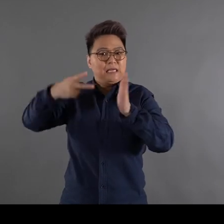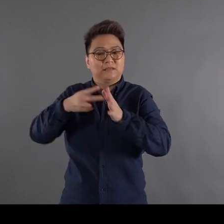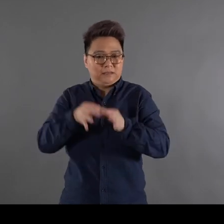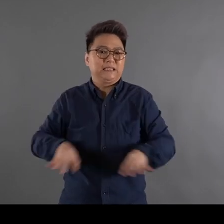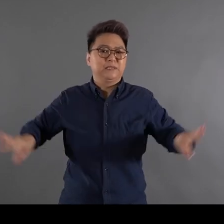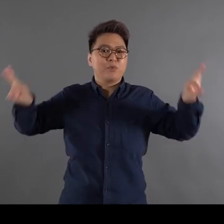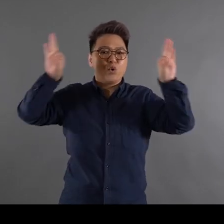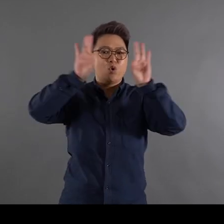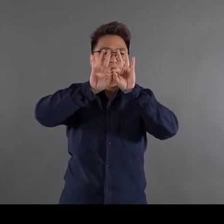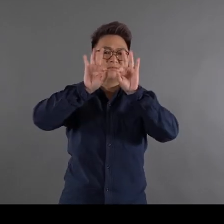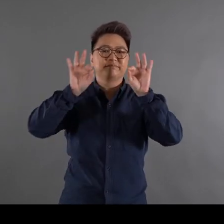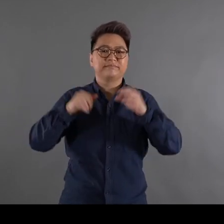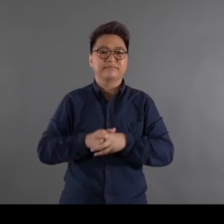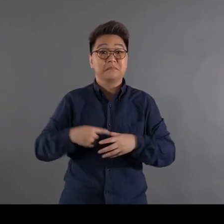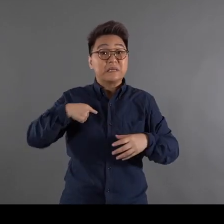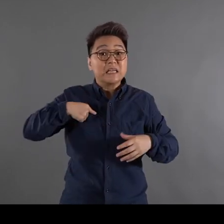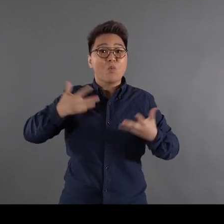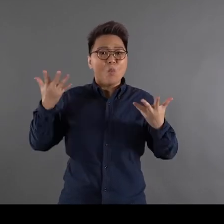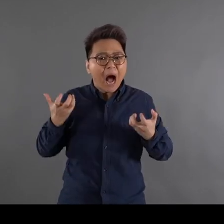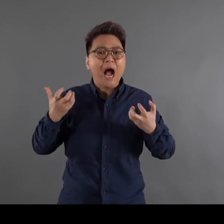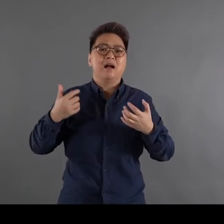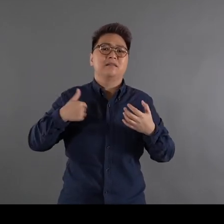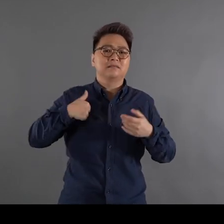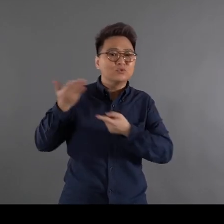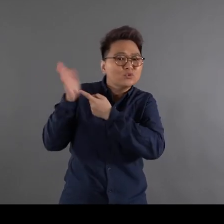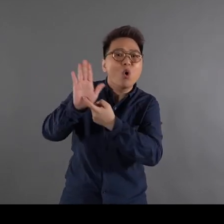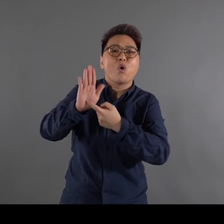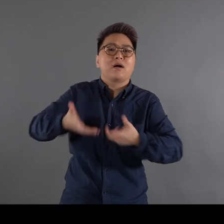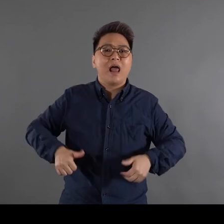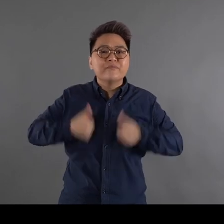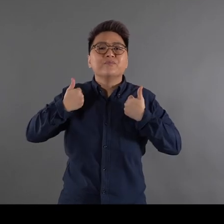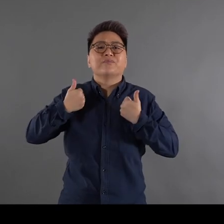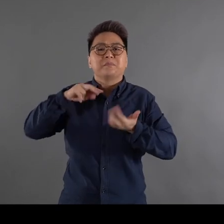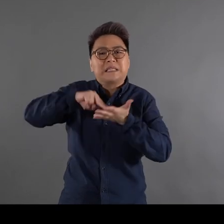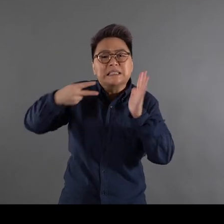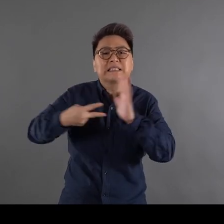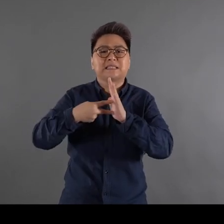I simply bring out the meaning of life through artistic exploration